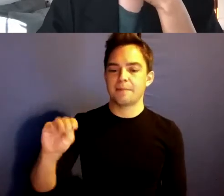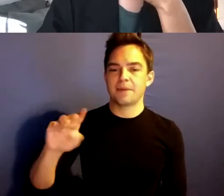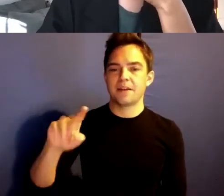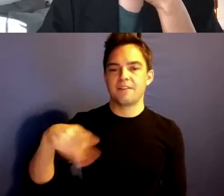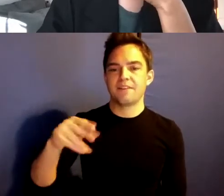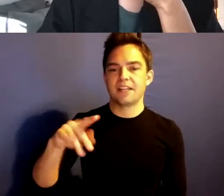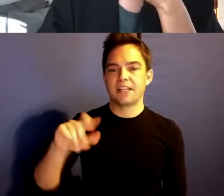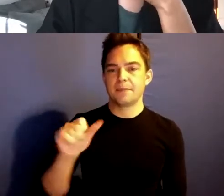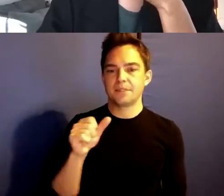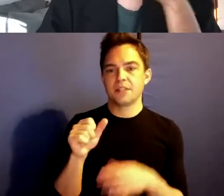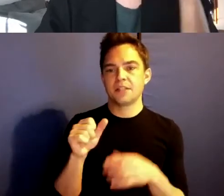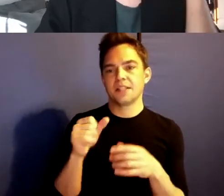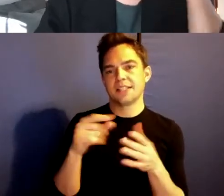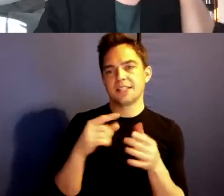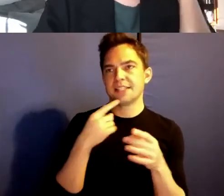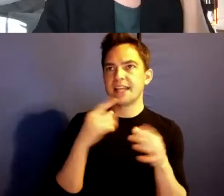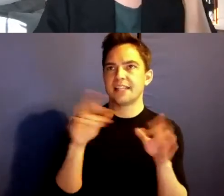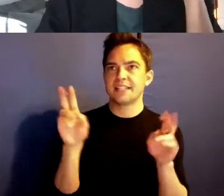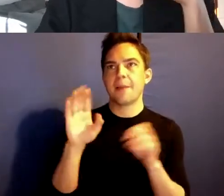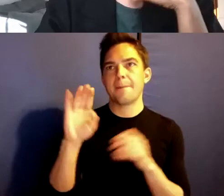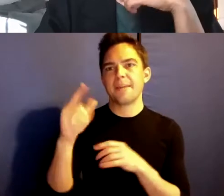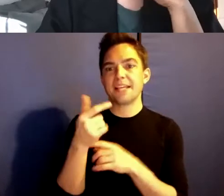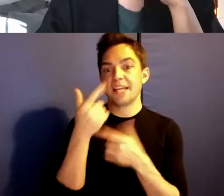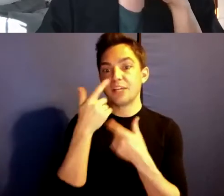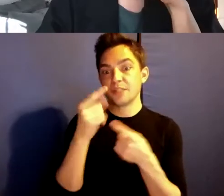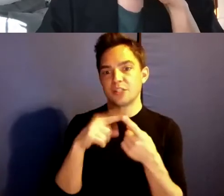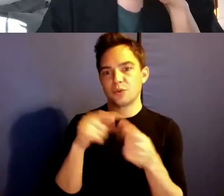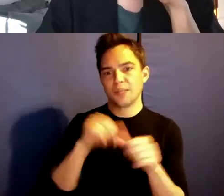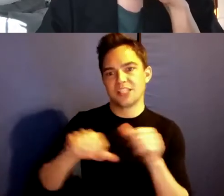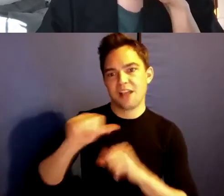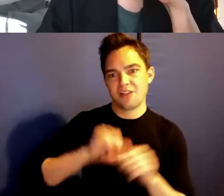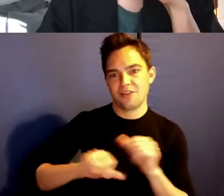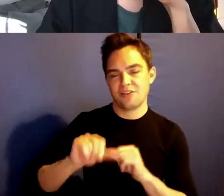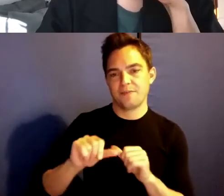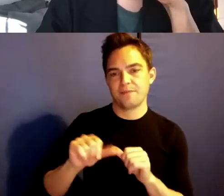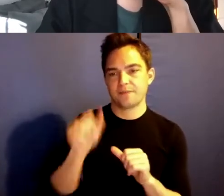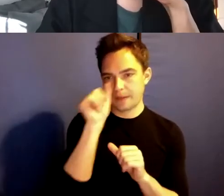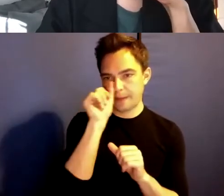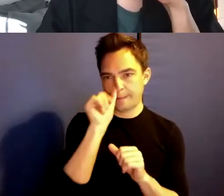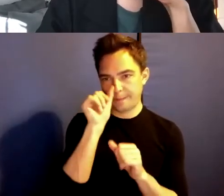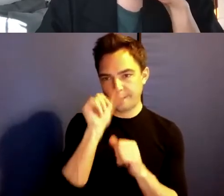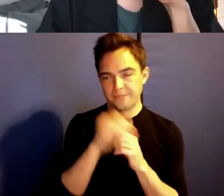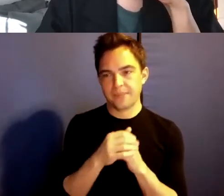to each other. Which she defines as being unavoidably compelling.